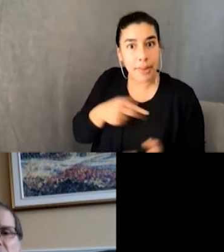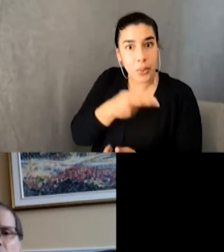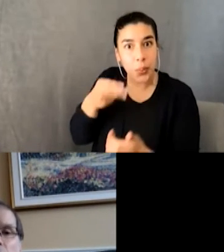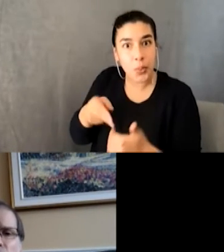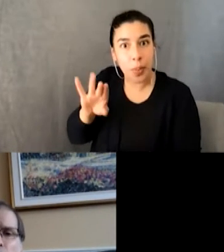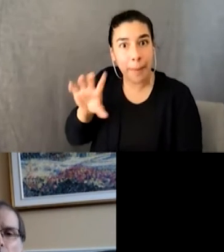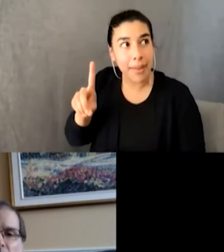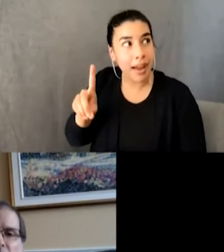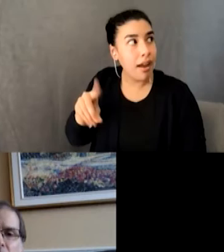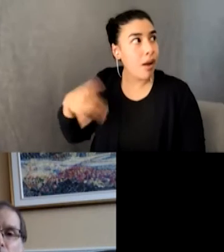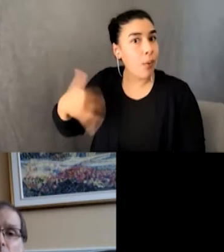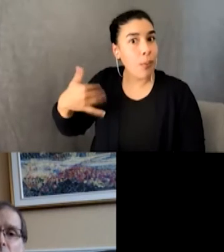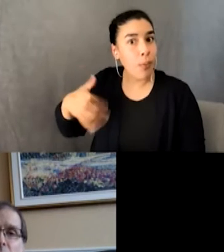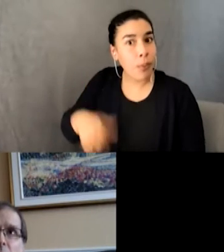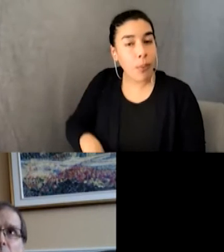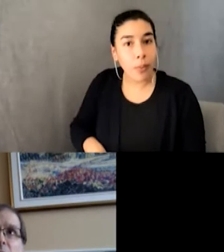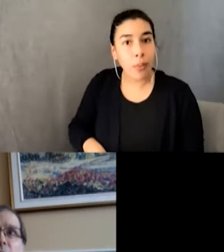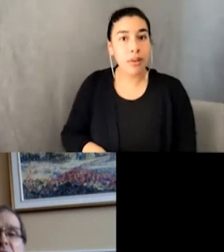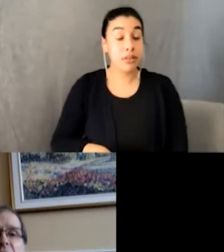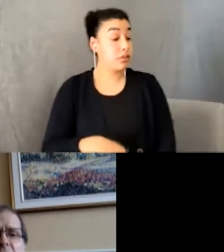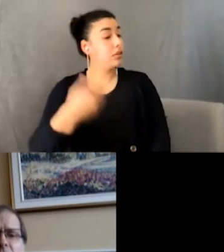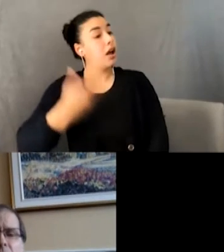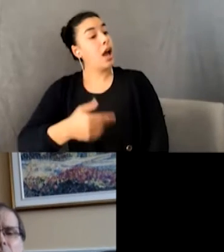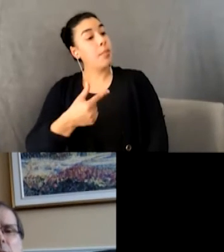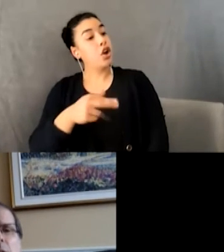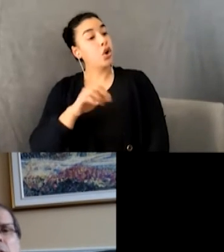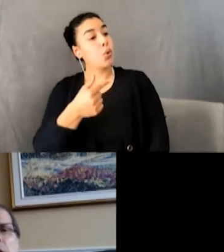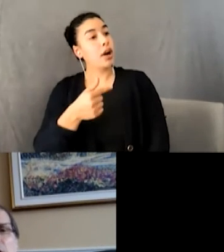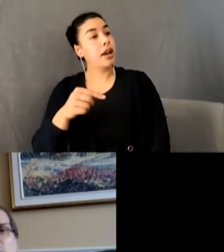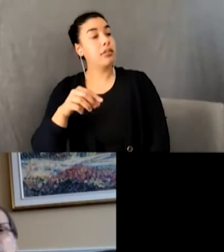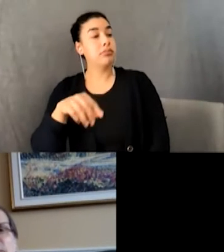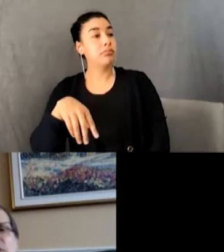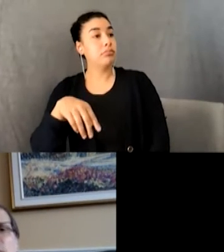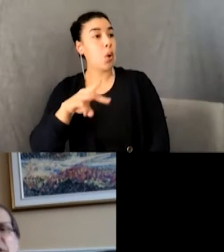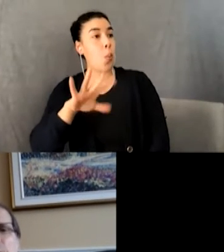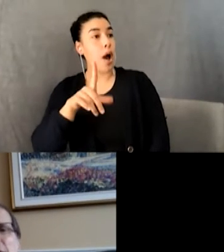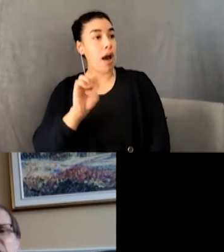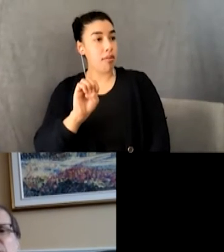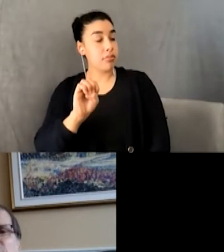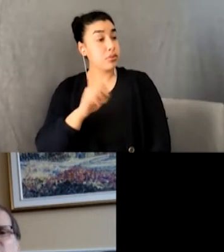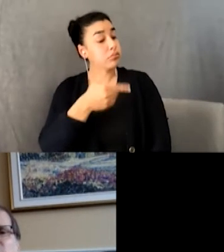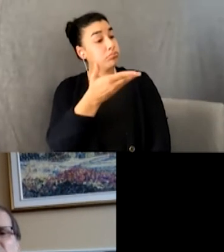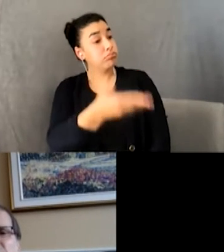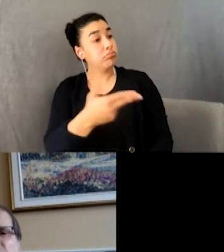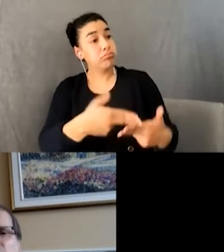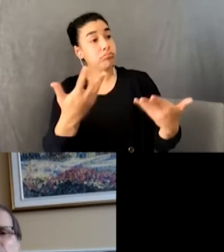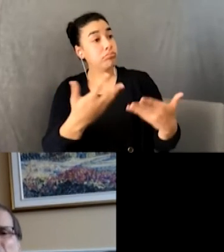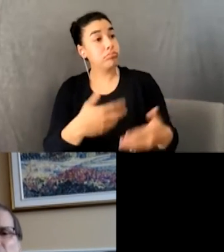“I’m Greg Wilde. You’re…?” “Rick Duncan.” “We have two weeks to practice for the first inter-school battle of the